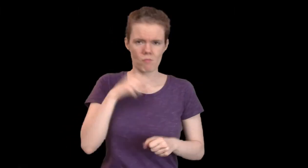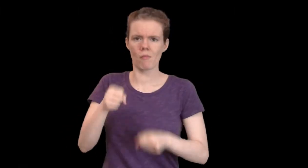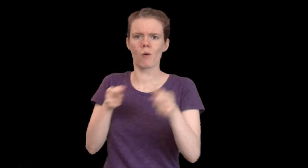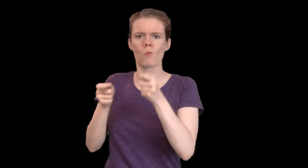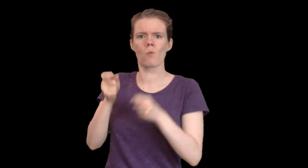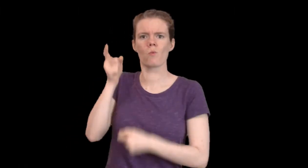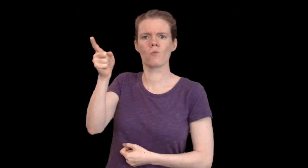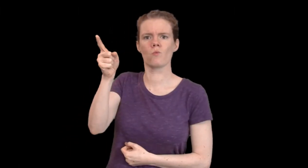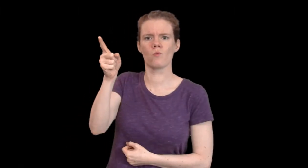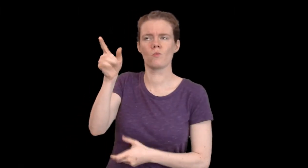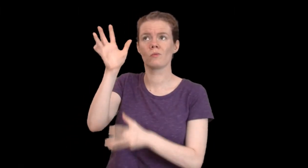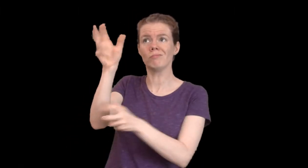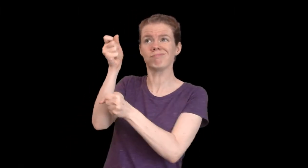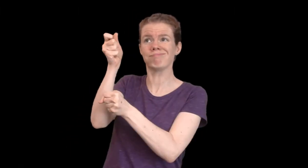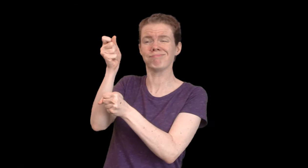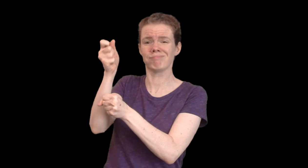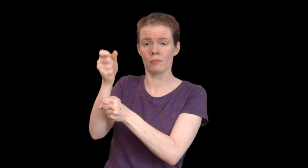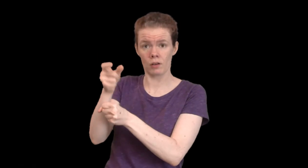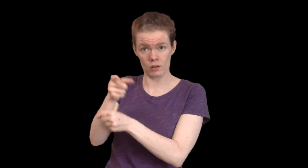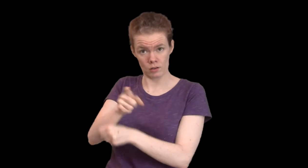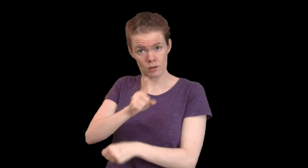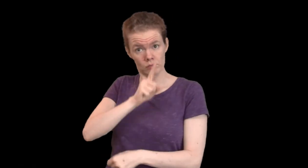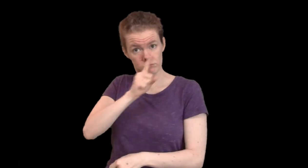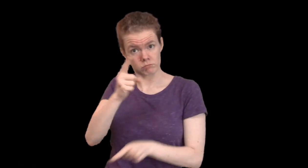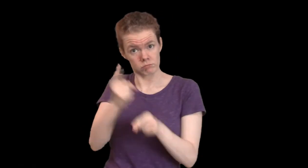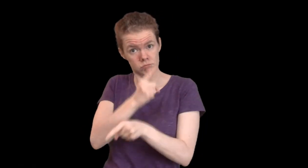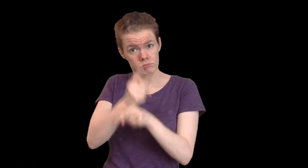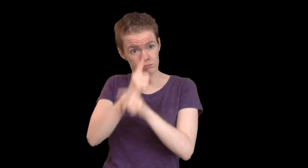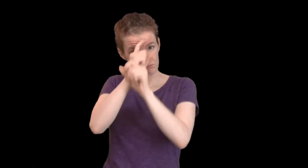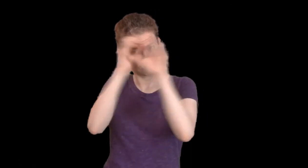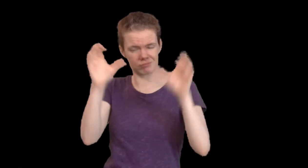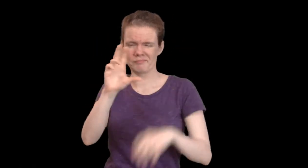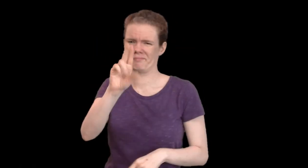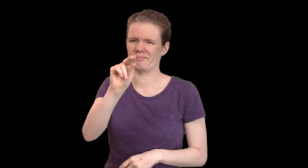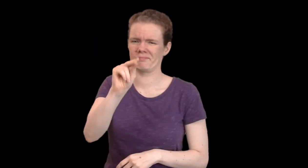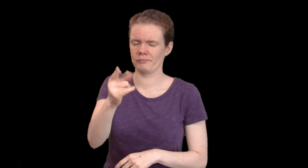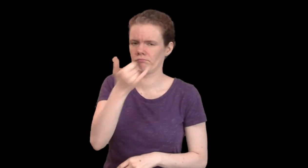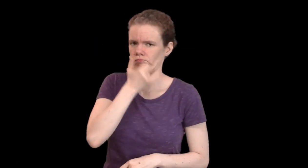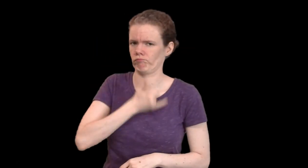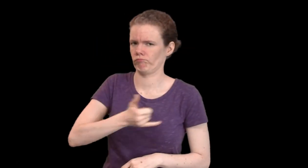the life of Patema while in his hands. Was that an appropriate course of thinking?